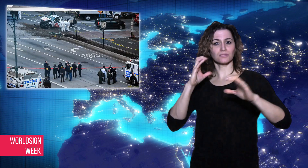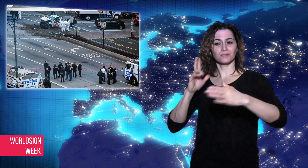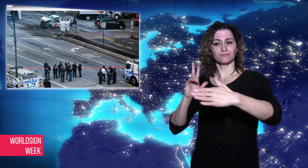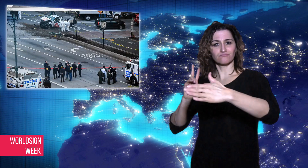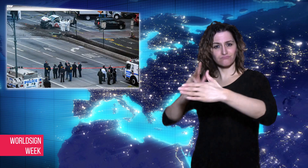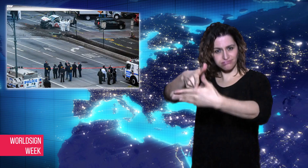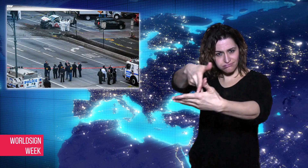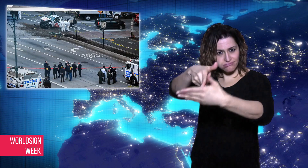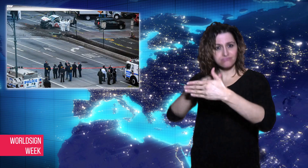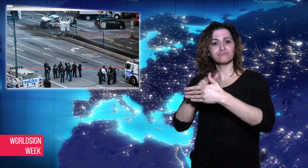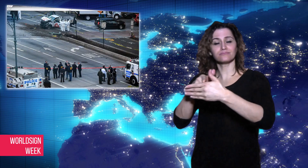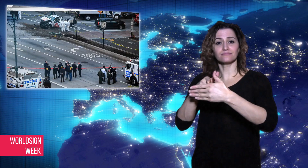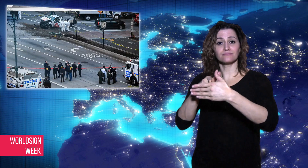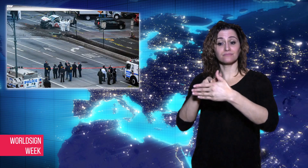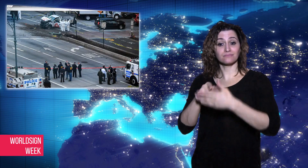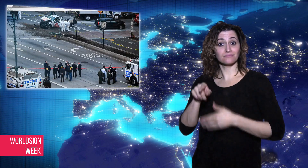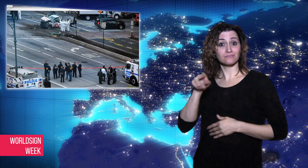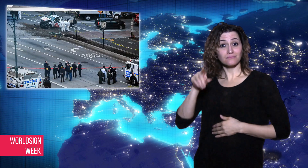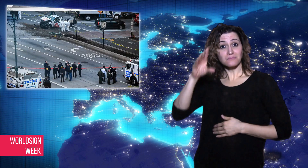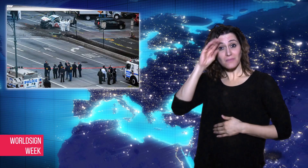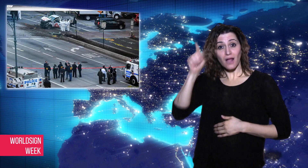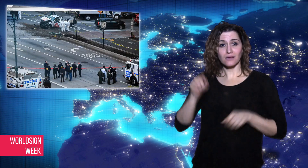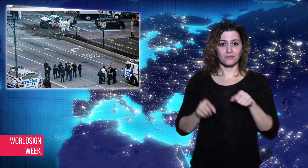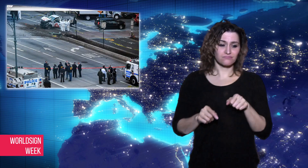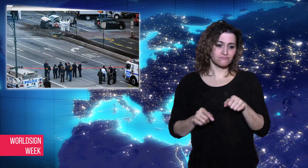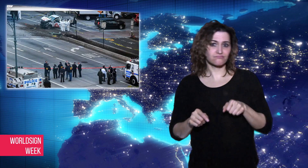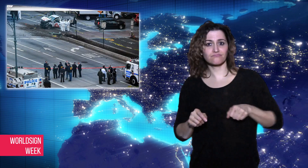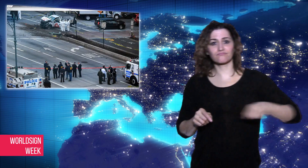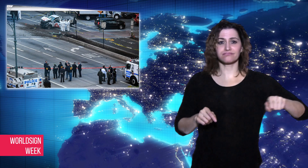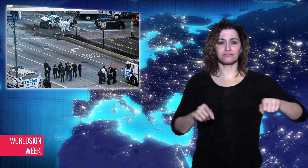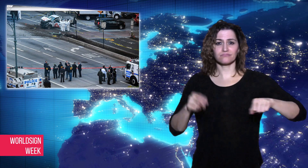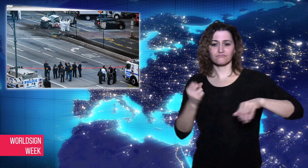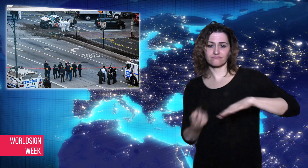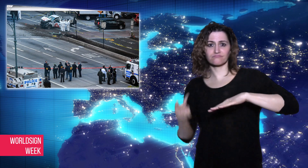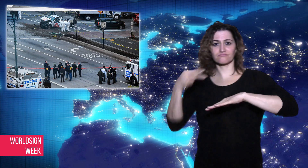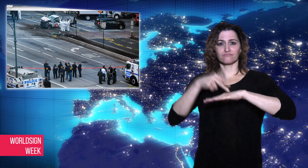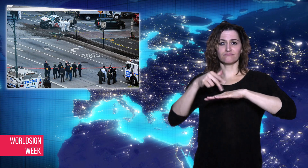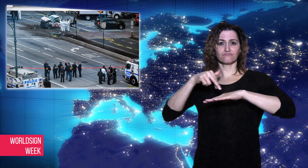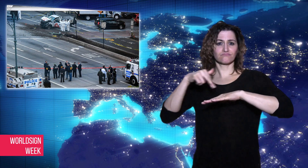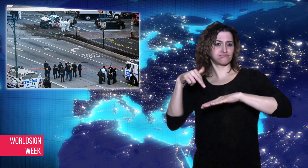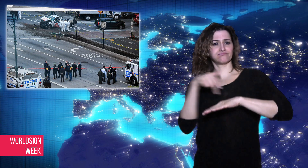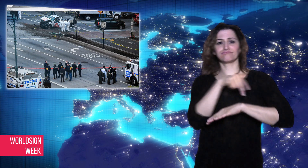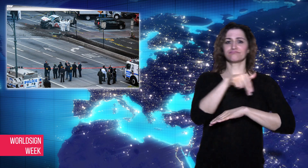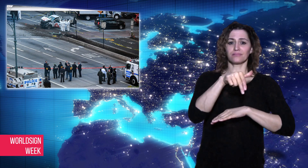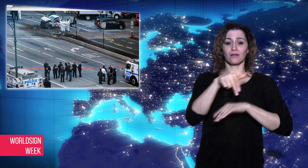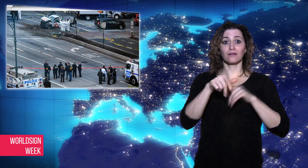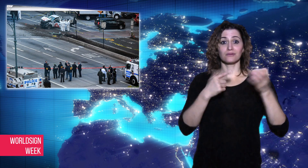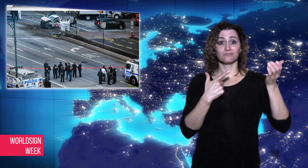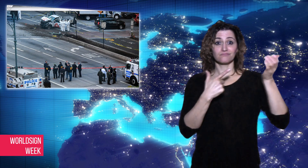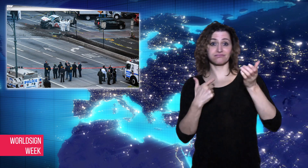him in the abdomen when he jumped out